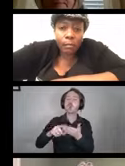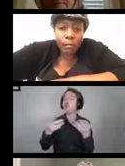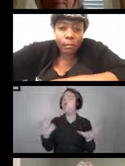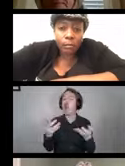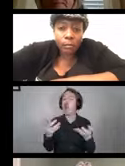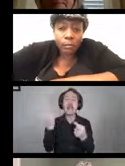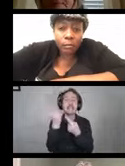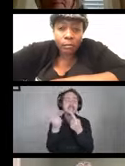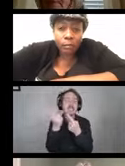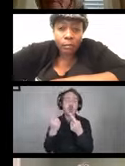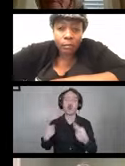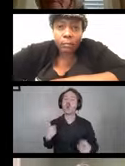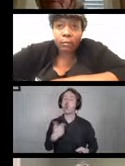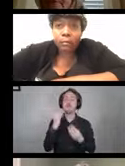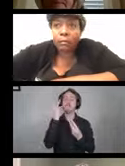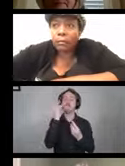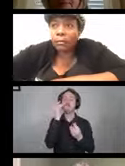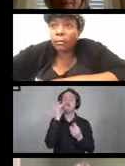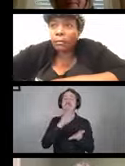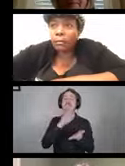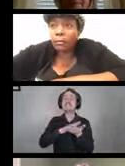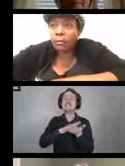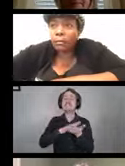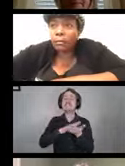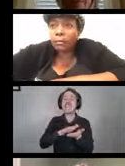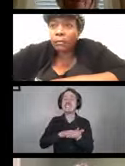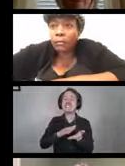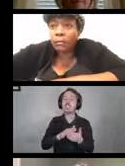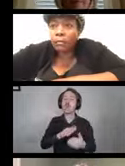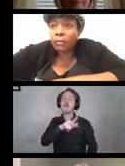when thinking about sanitization of personal durable medical equipment,